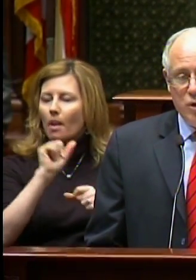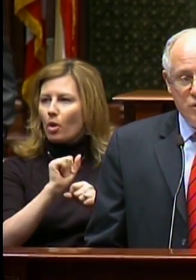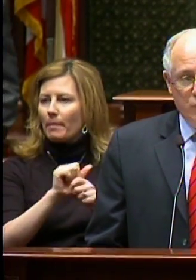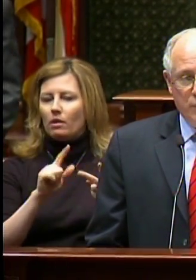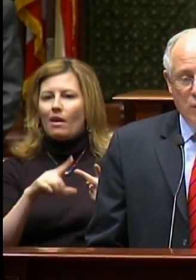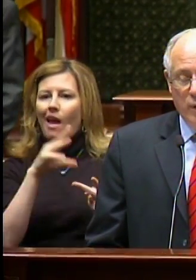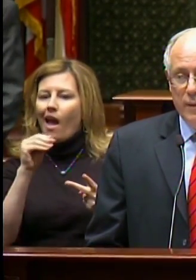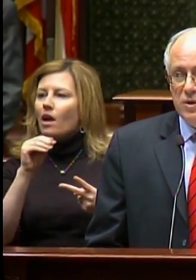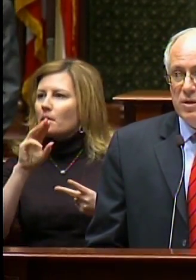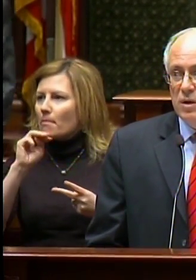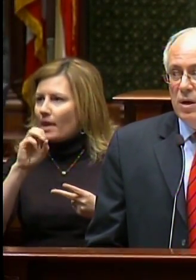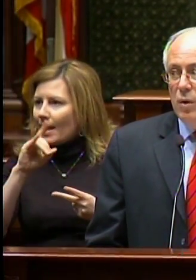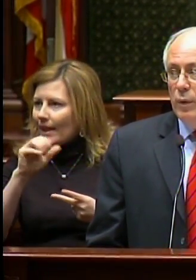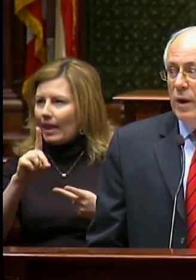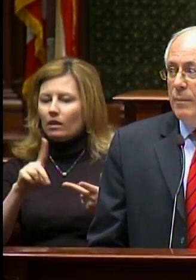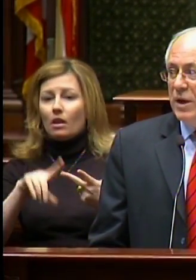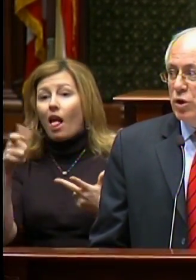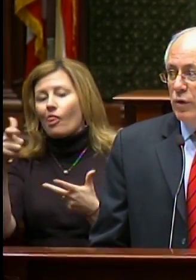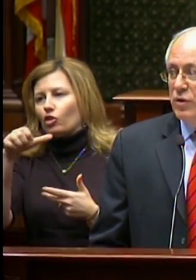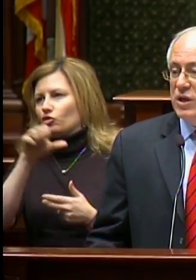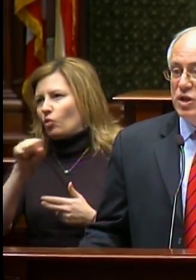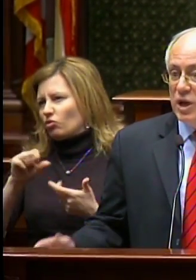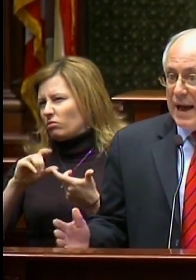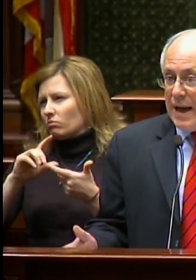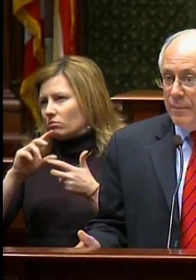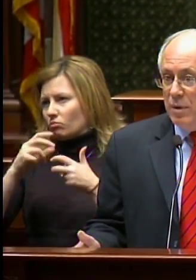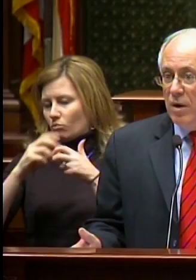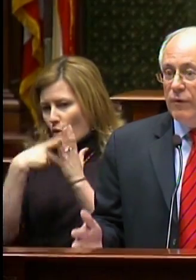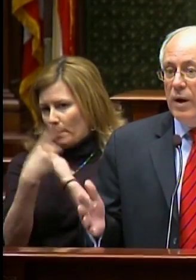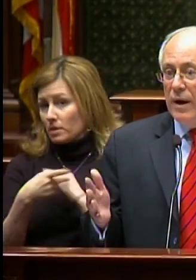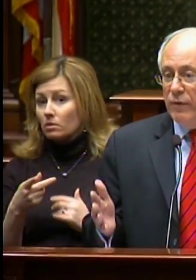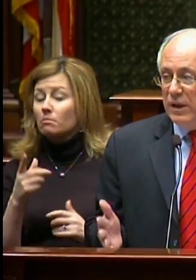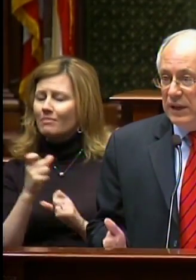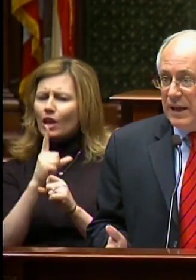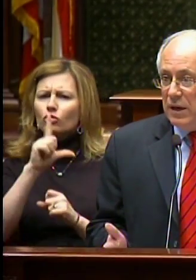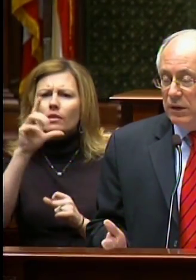social programs. We want to make sure there’s a job for every